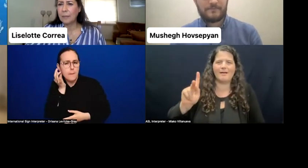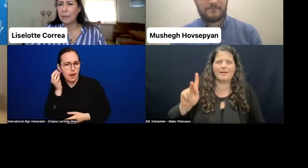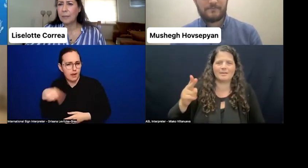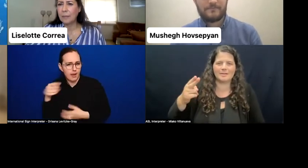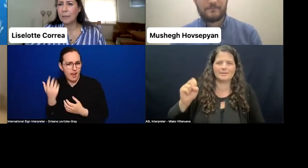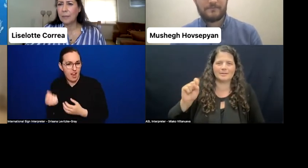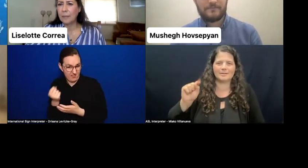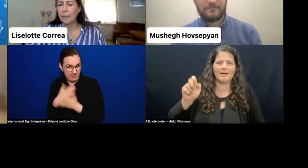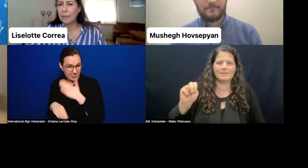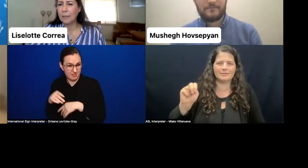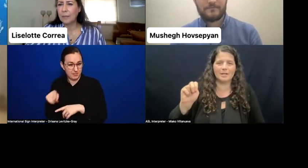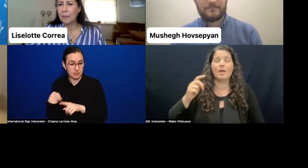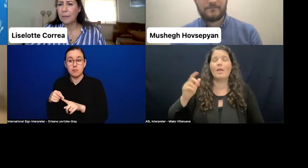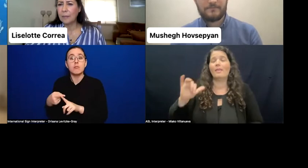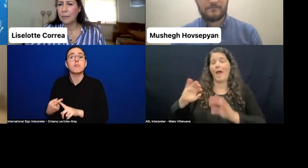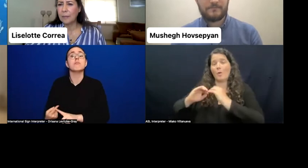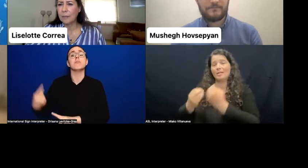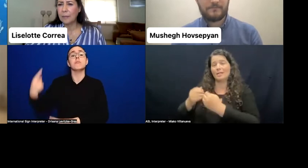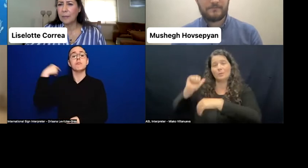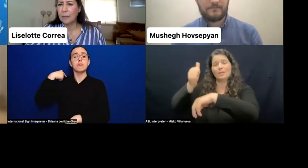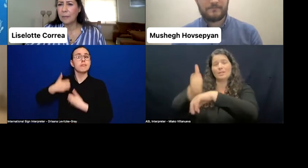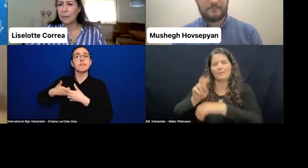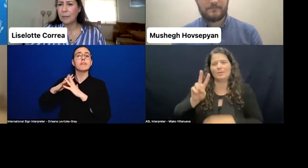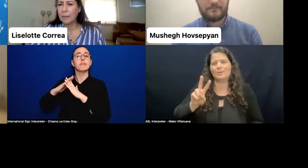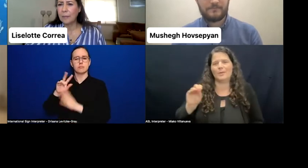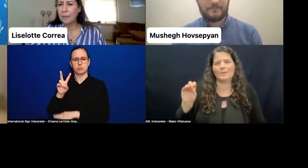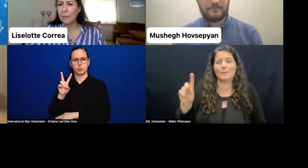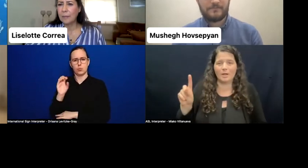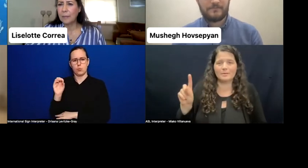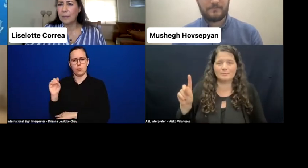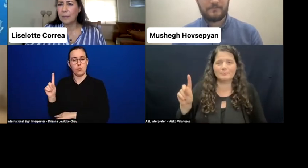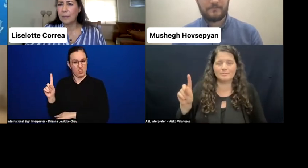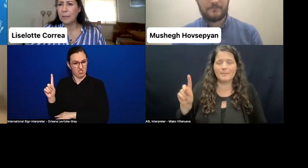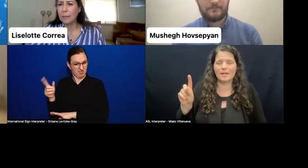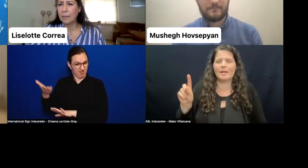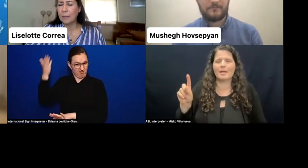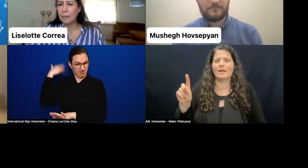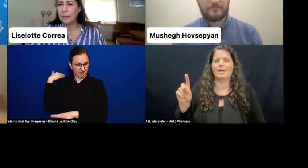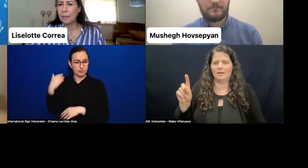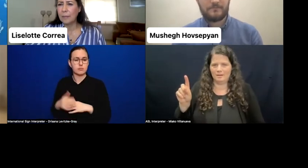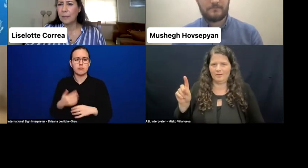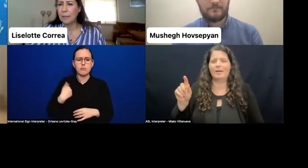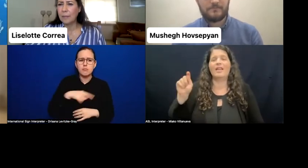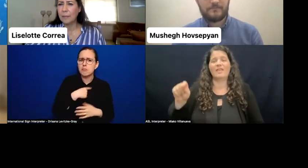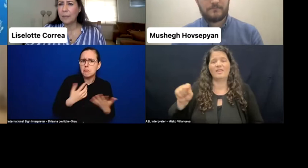and which is promoting the rights of women